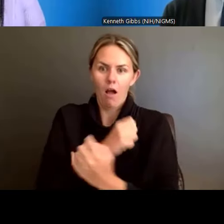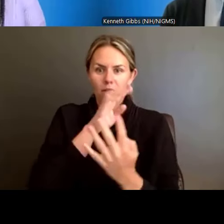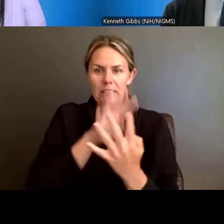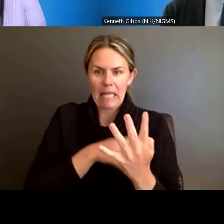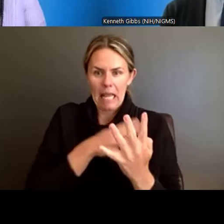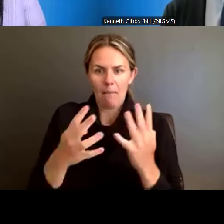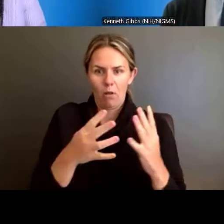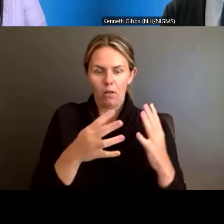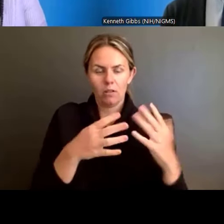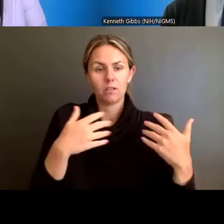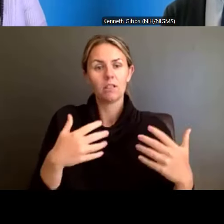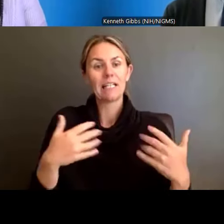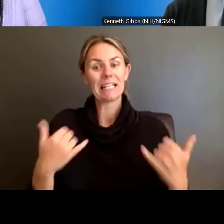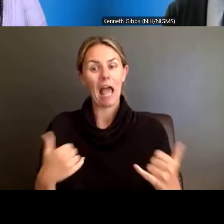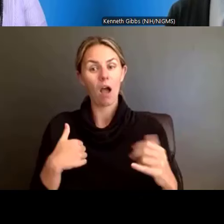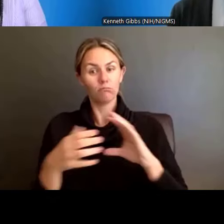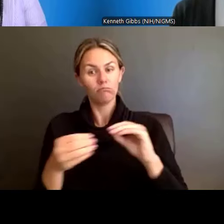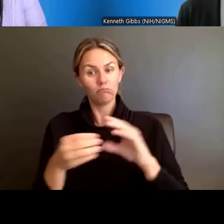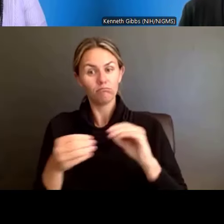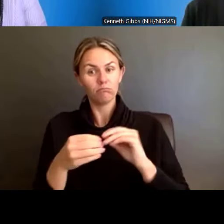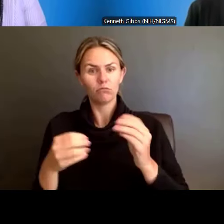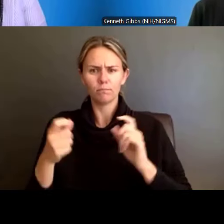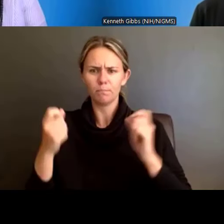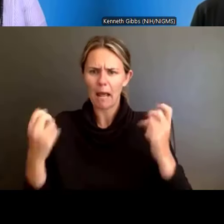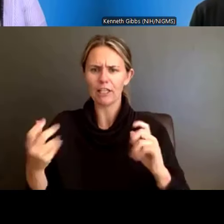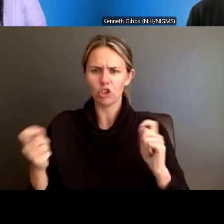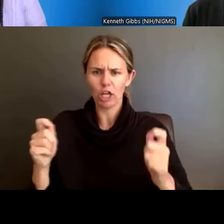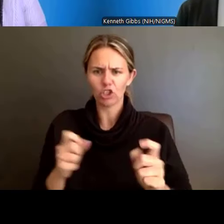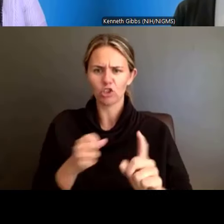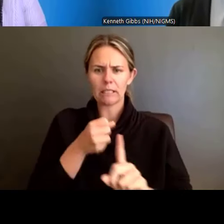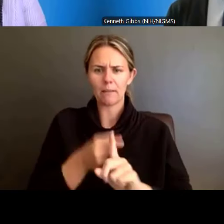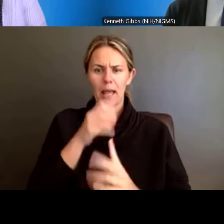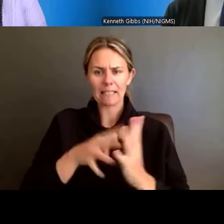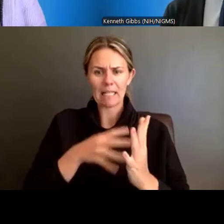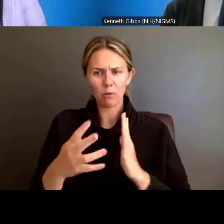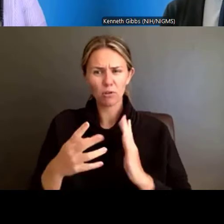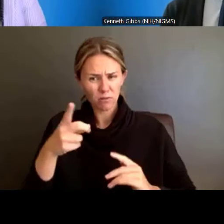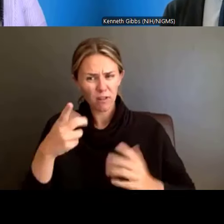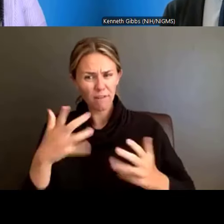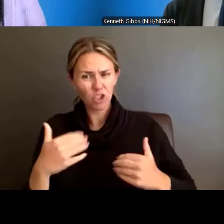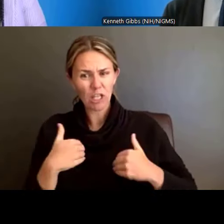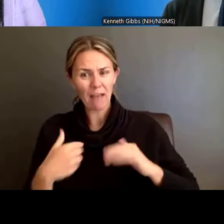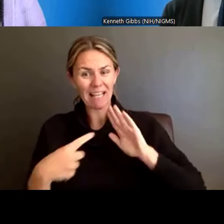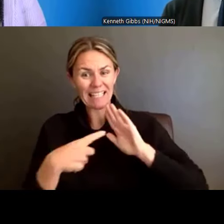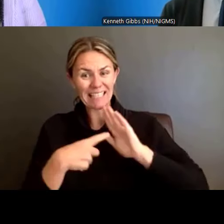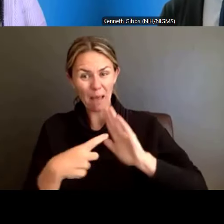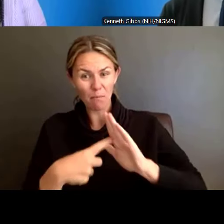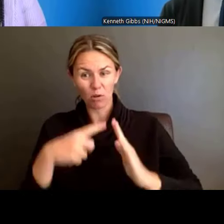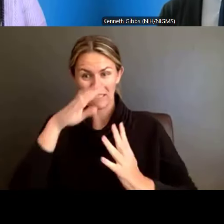we'll give the examples of the tables. And I know, Dr. Gibbs, you presented some in the presentation.